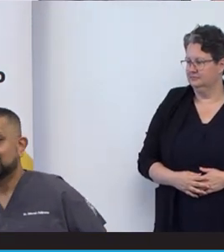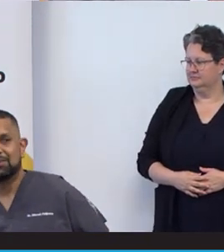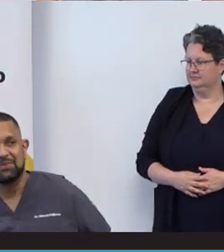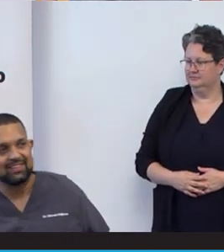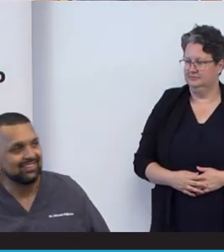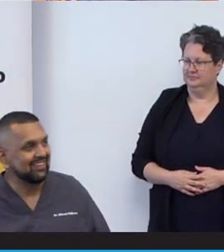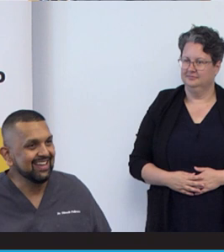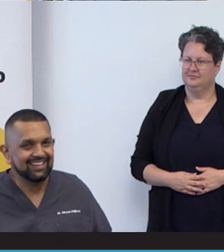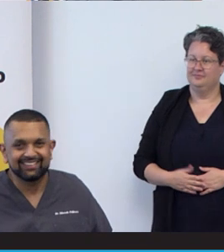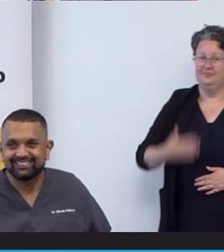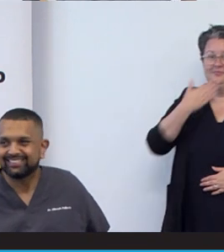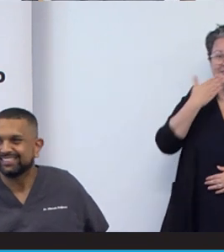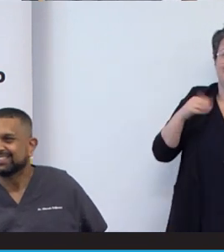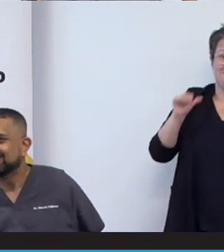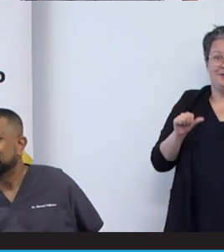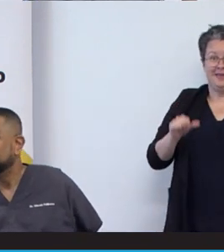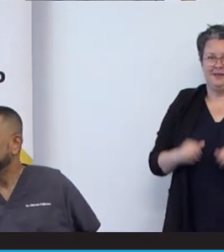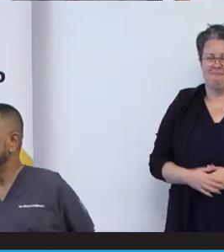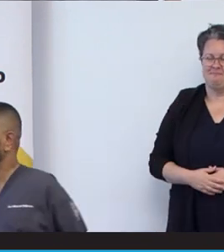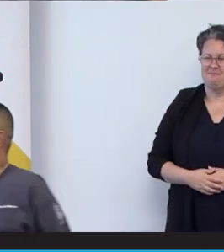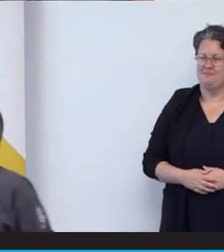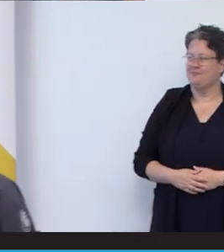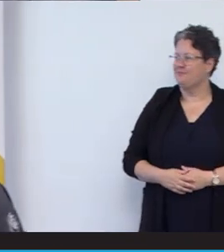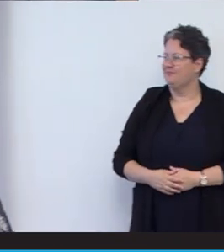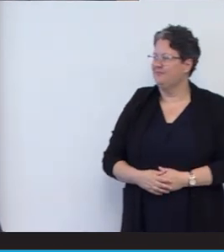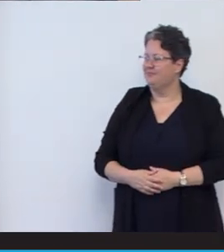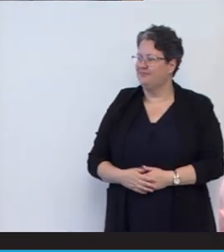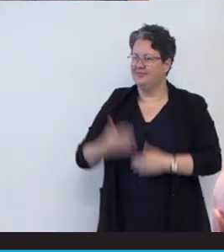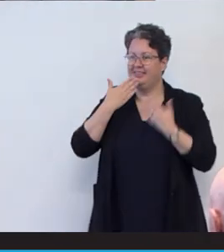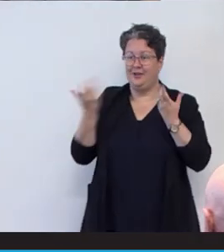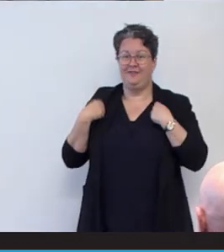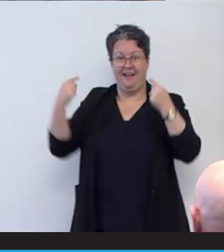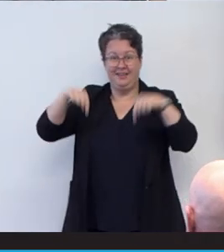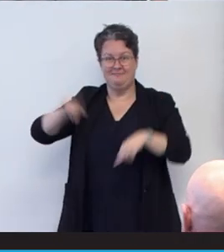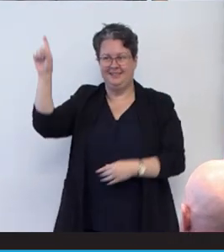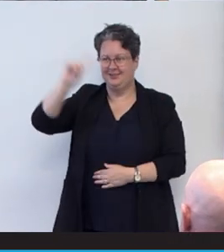Thank you. Okay. All right. Thanks so much for having me today and inviting me to spend